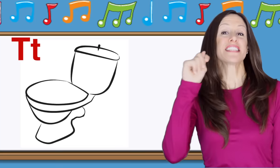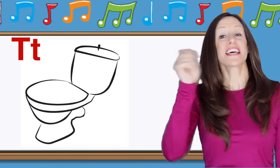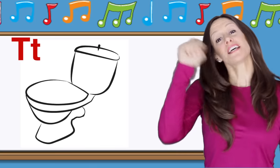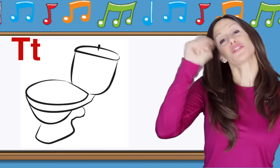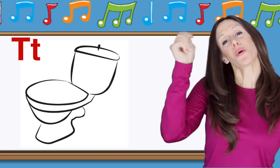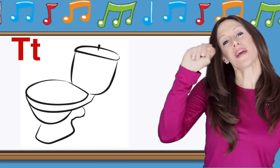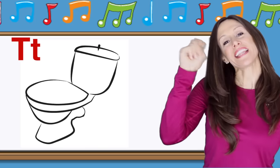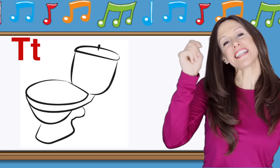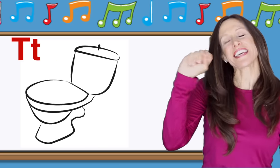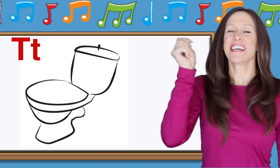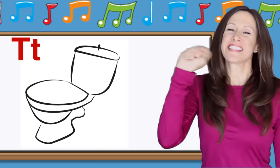T is for Toilet